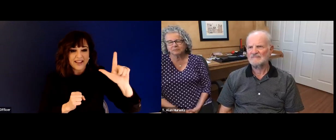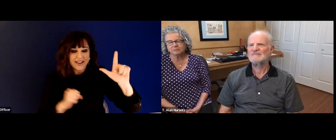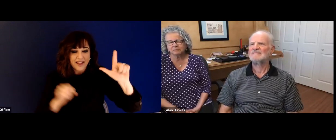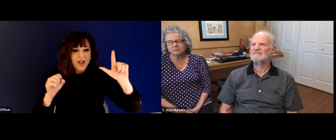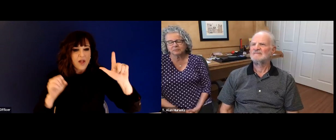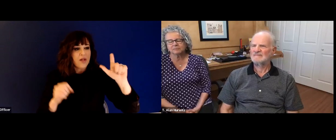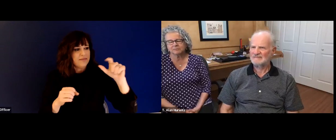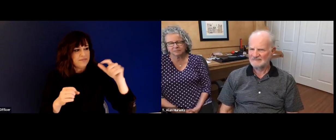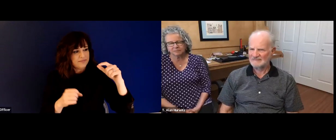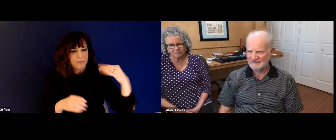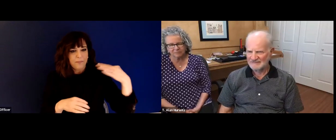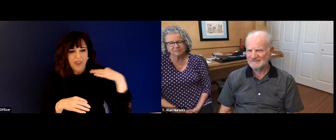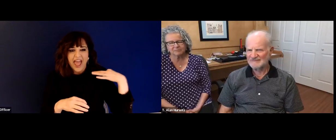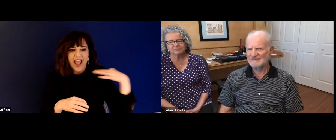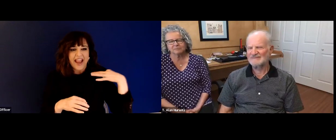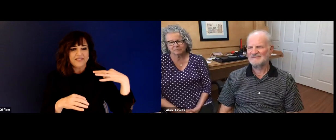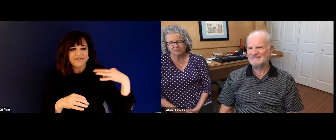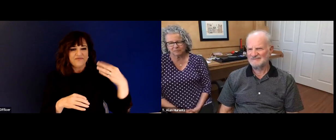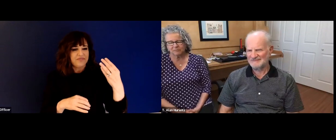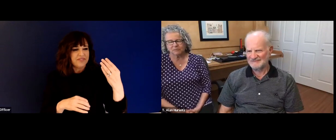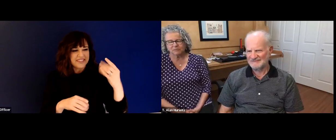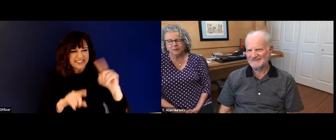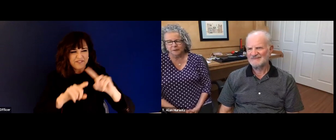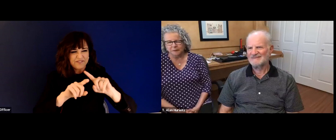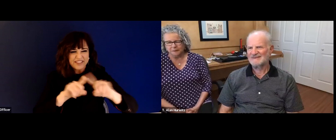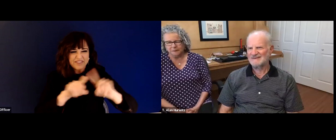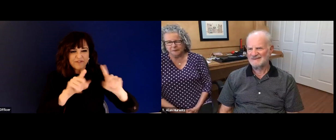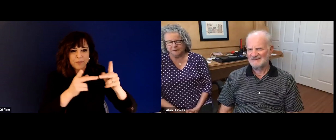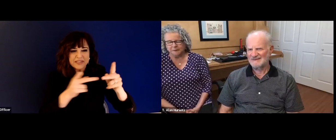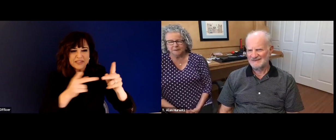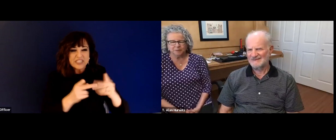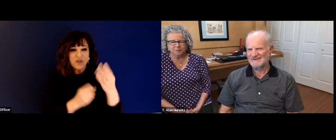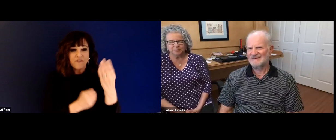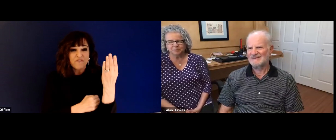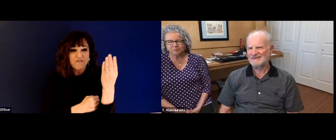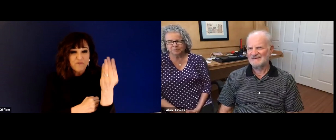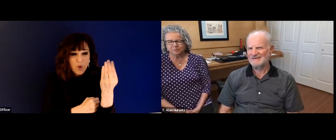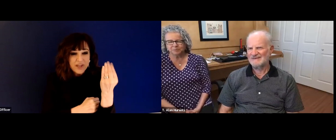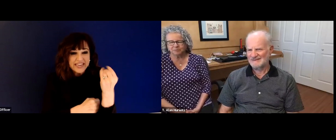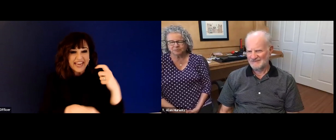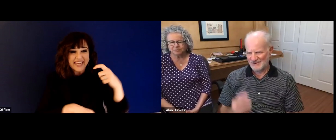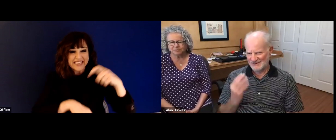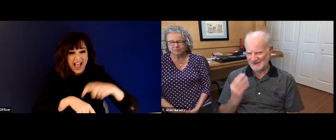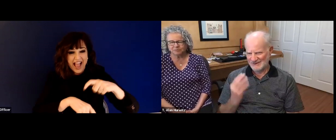advice. Also, you wrote in your book that President Abraham